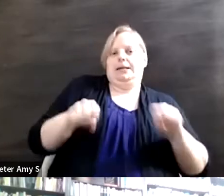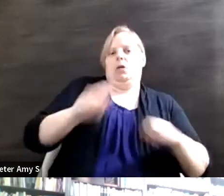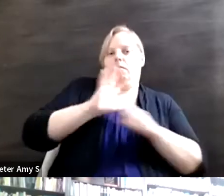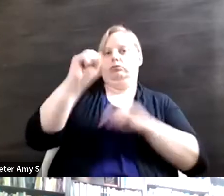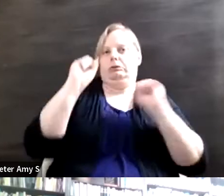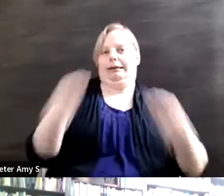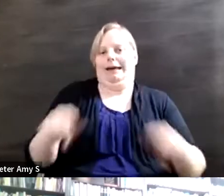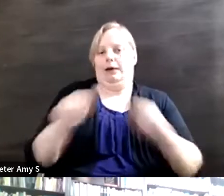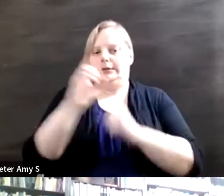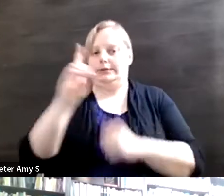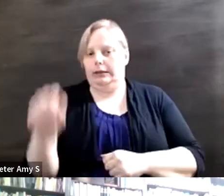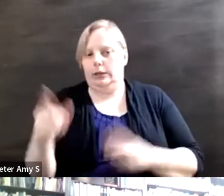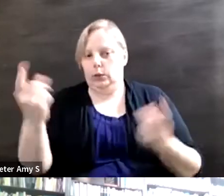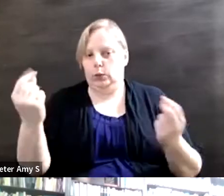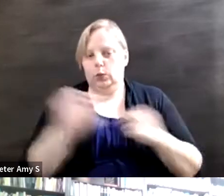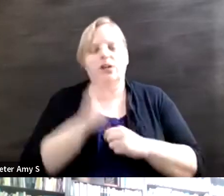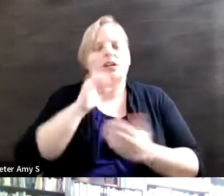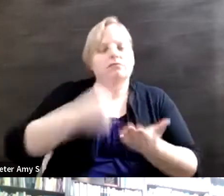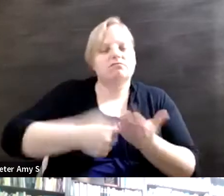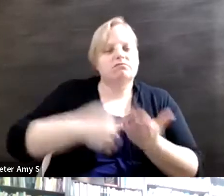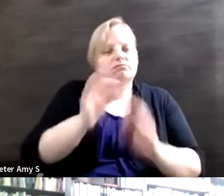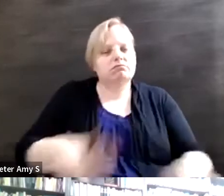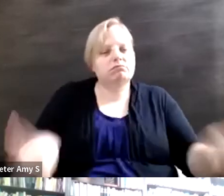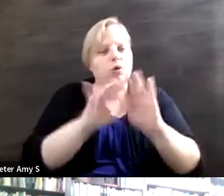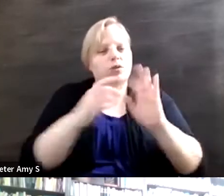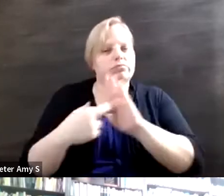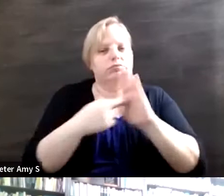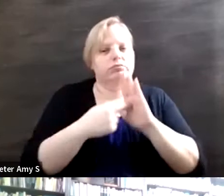so I'd like to speak about the importance of representation on the screen and in the media.